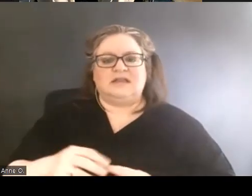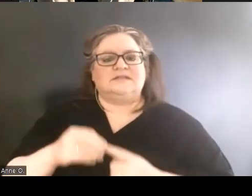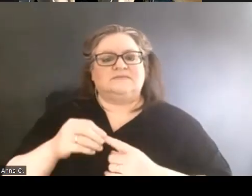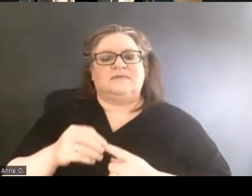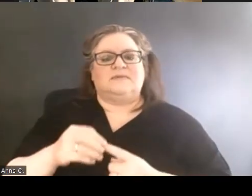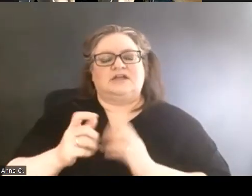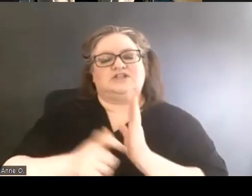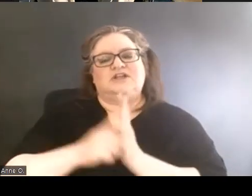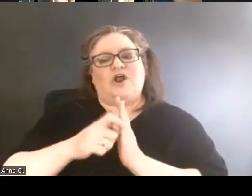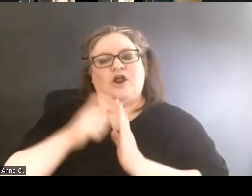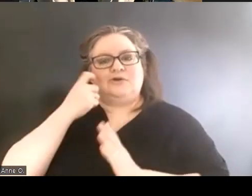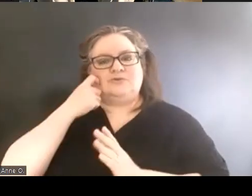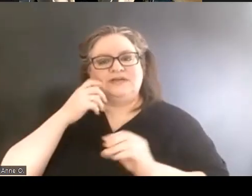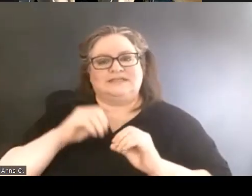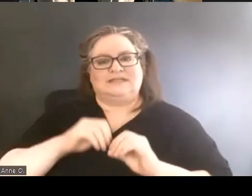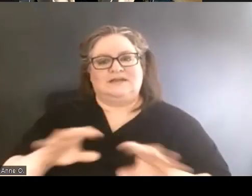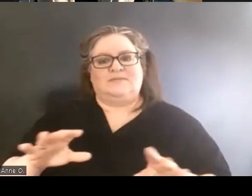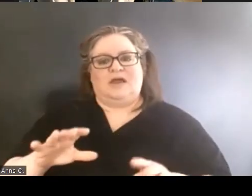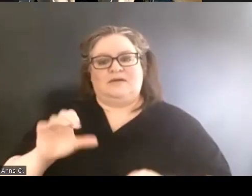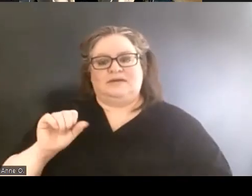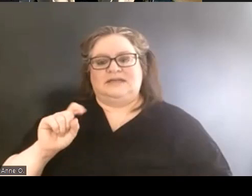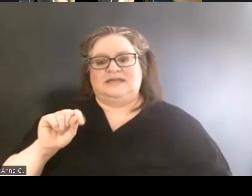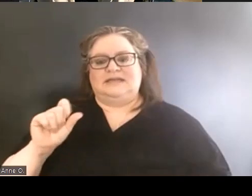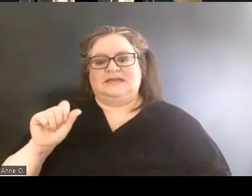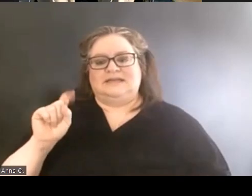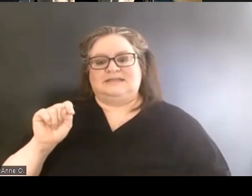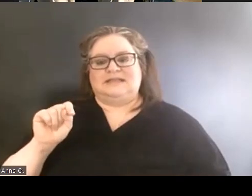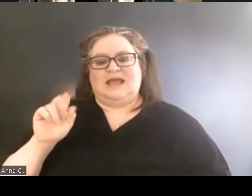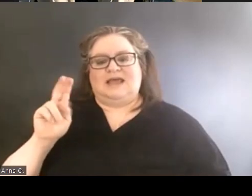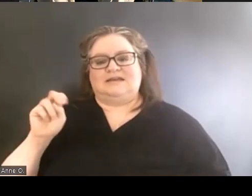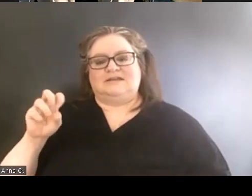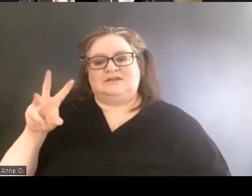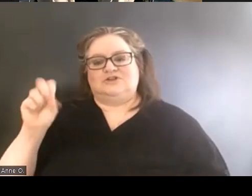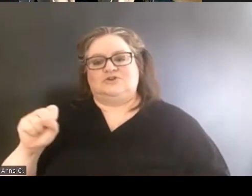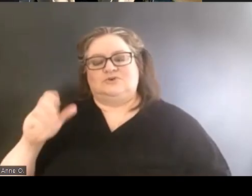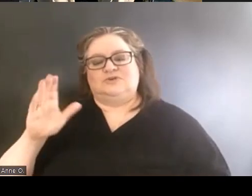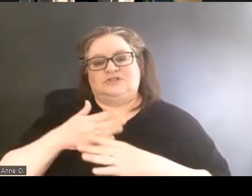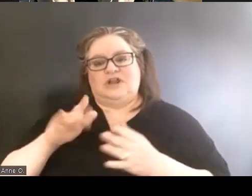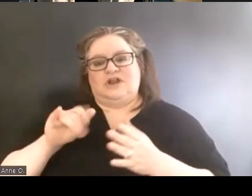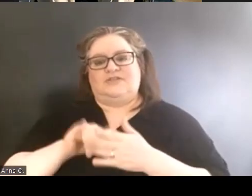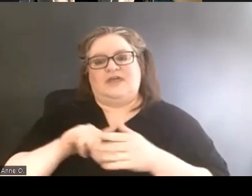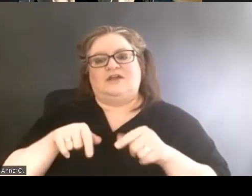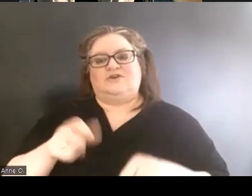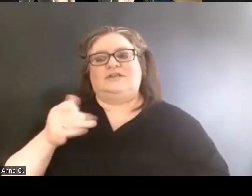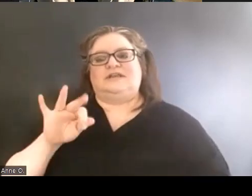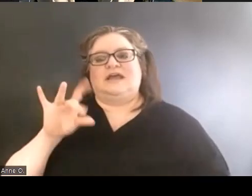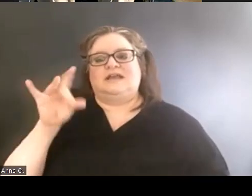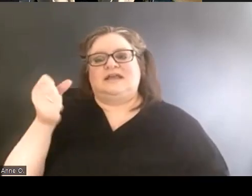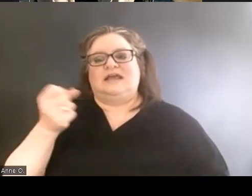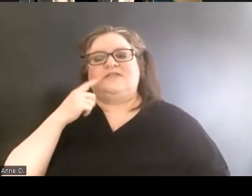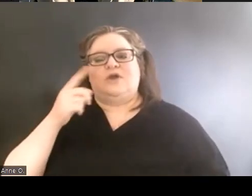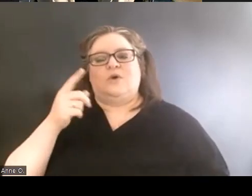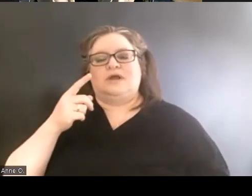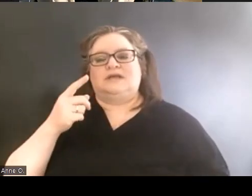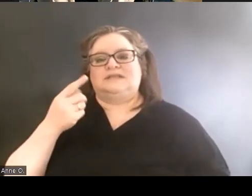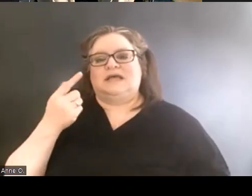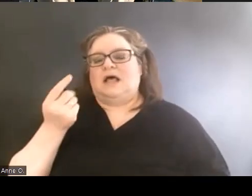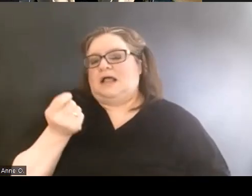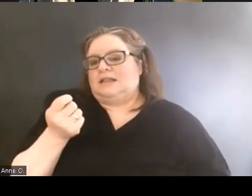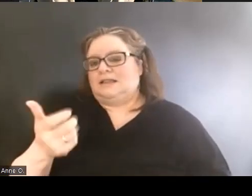in Stat News shared that in the 1980s there was a little known spot on the Berkeley campus